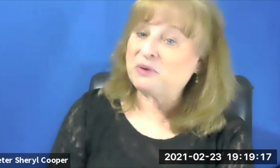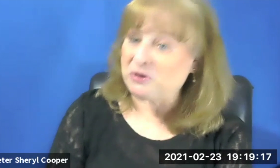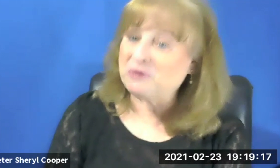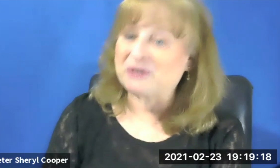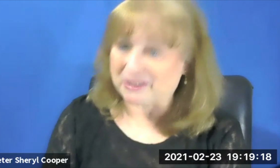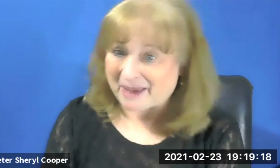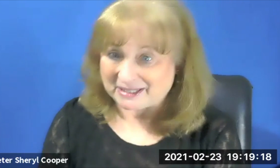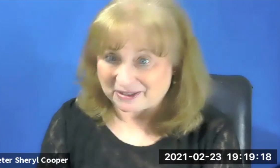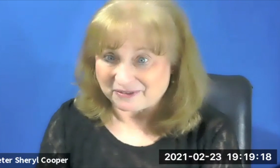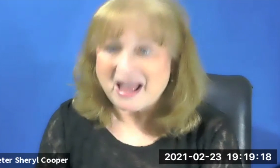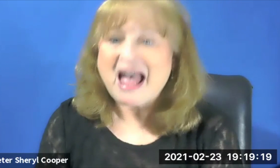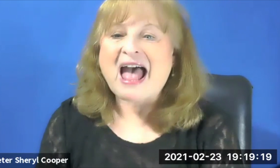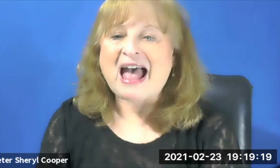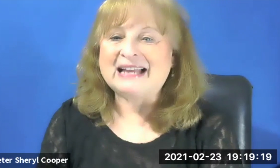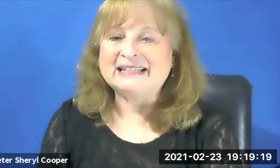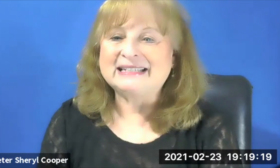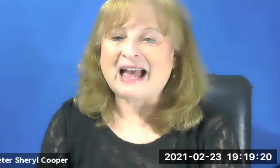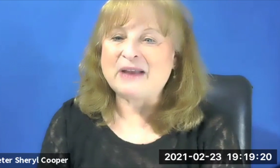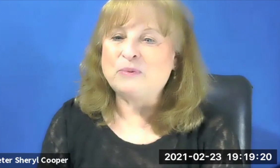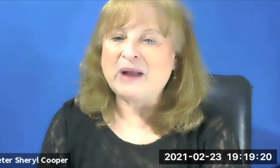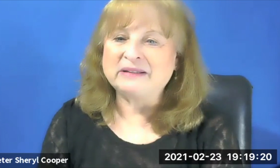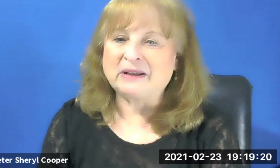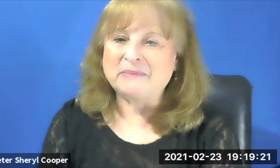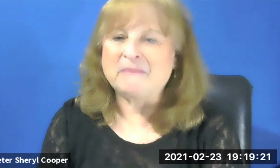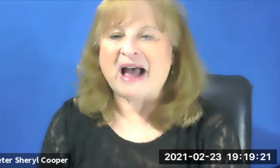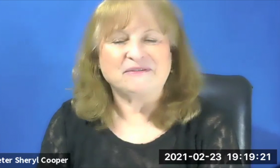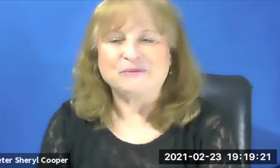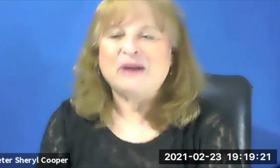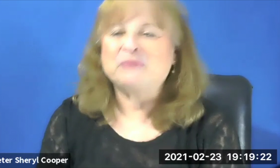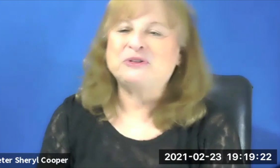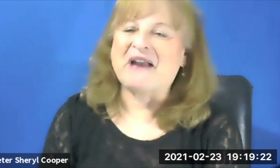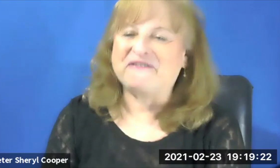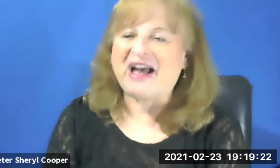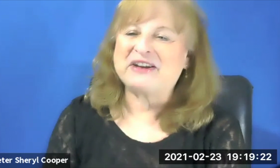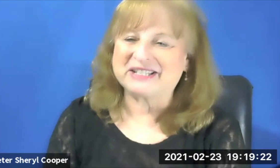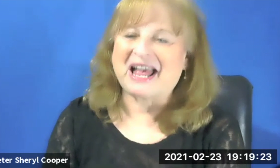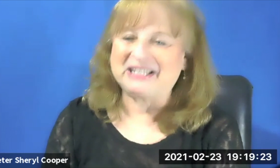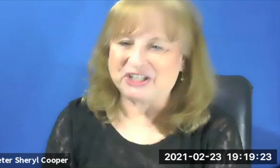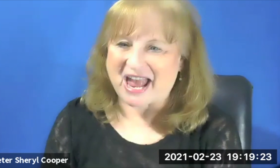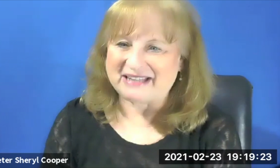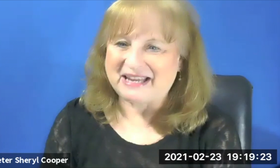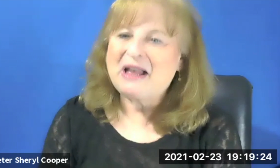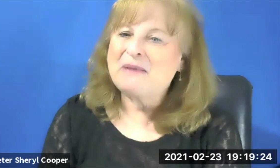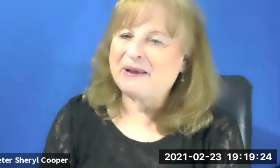I can give you a new perspective. And I welcome -- welcome to my fireside chat.